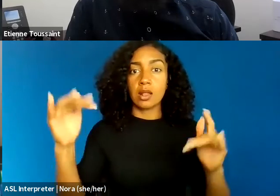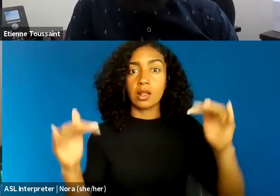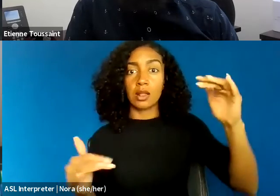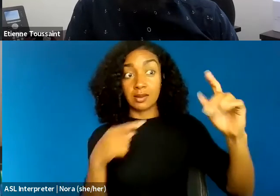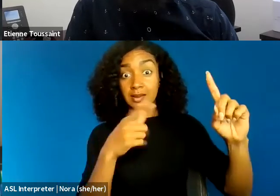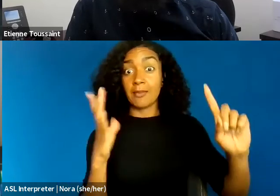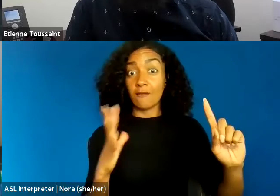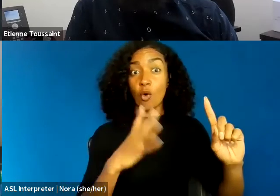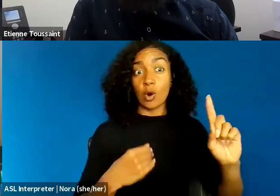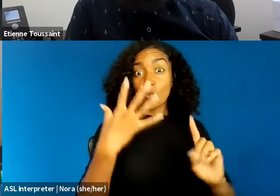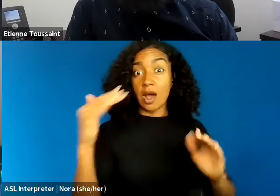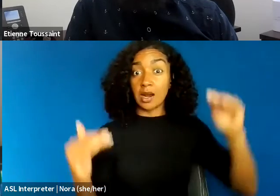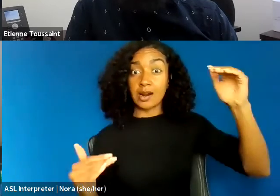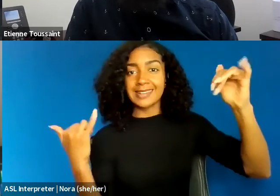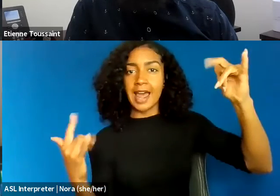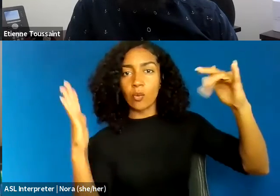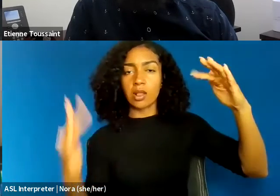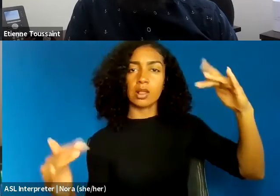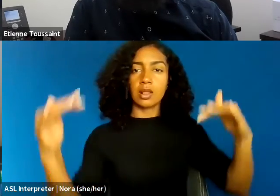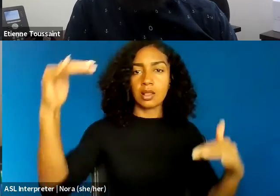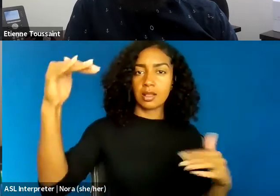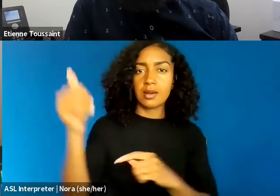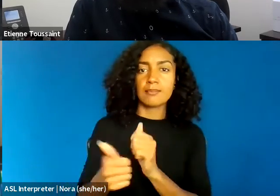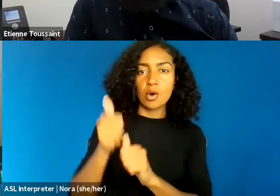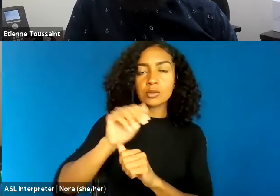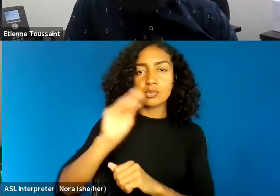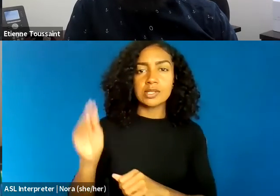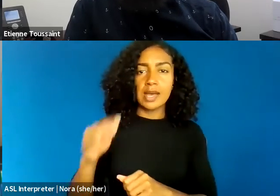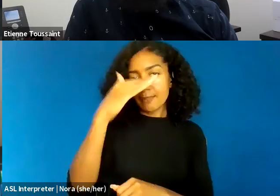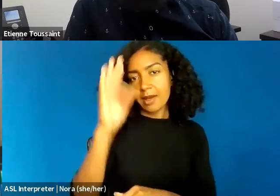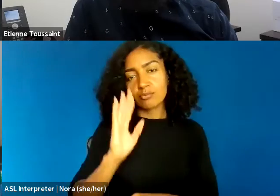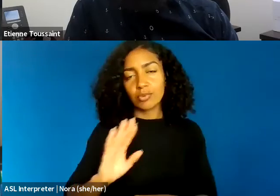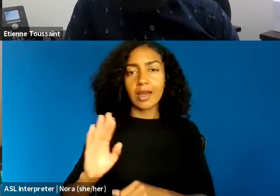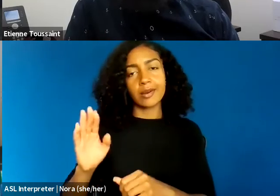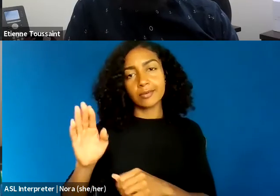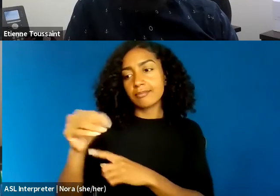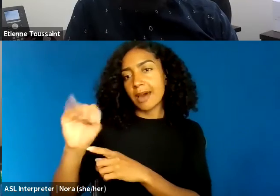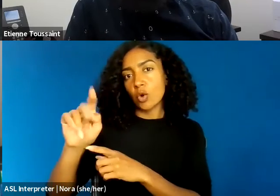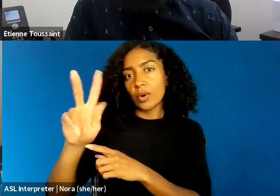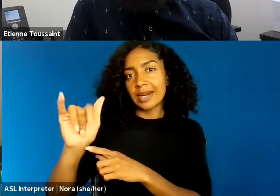So the projects that have allowed me to ask what the future could look like in 2044